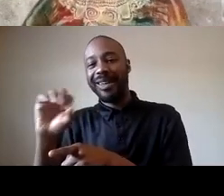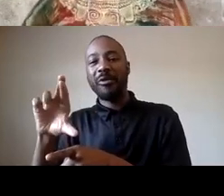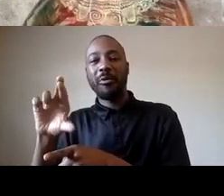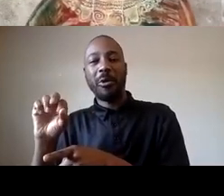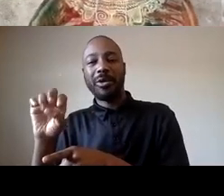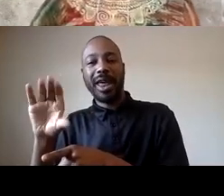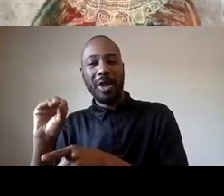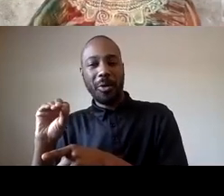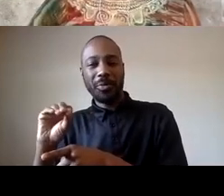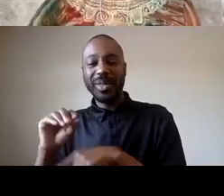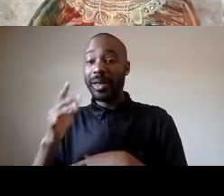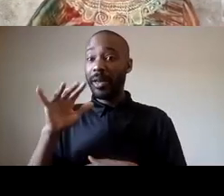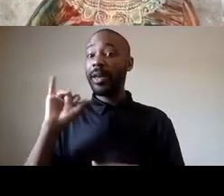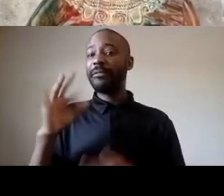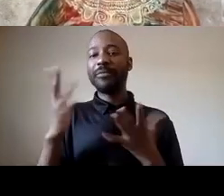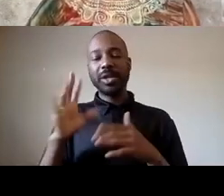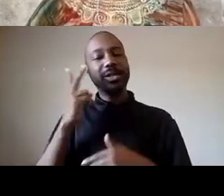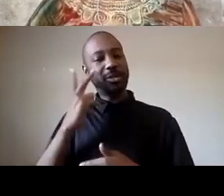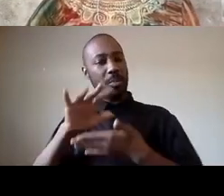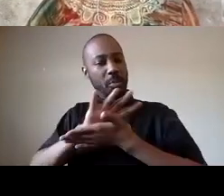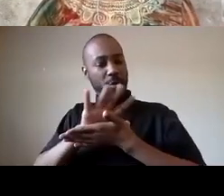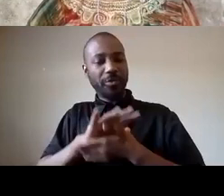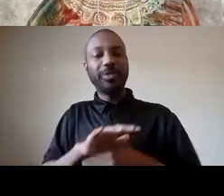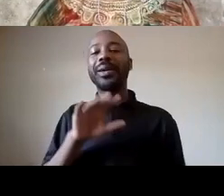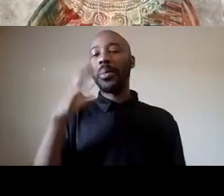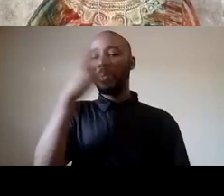this is the pretty woman mall and what you see who you see at the top of the